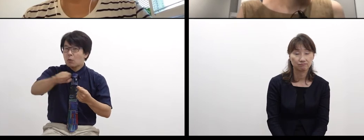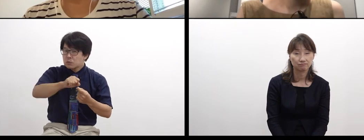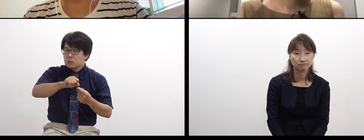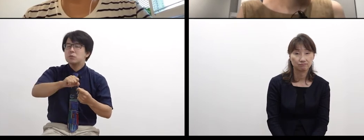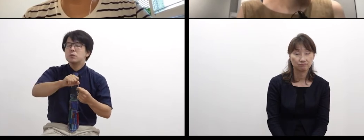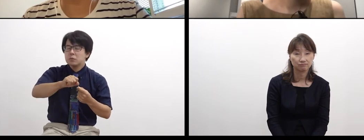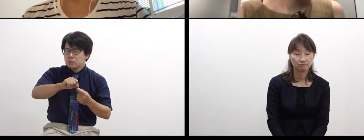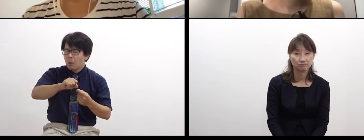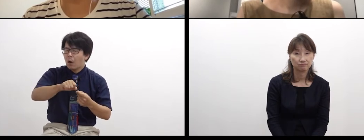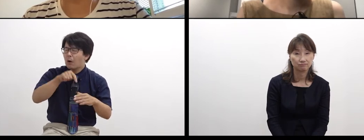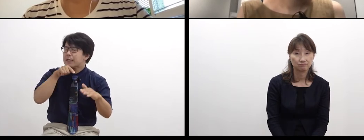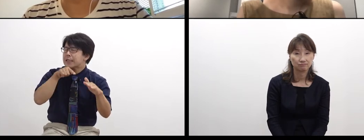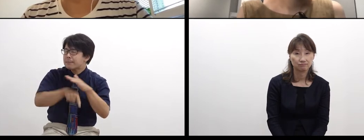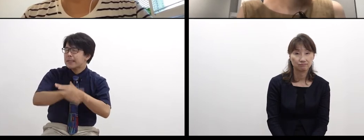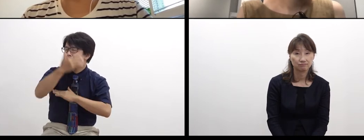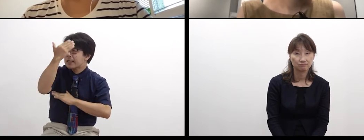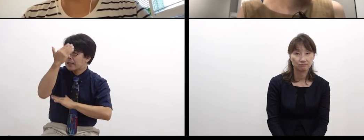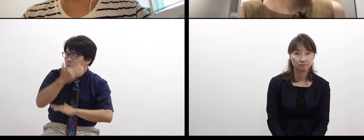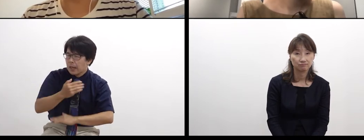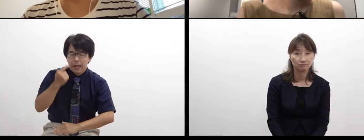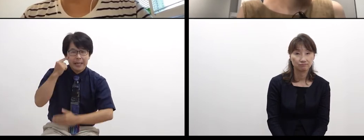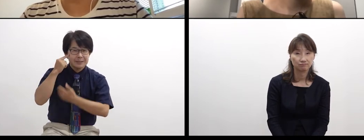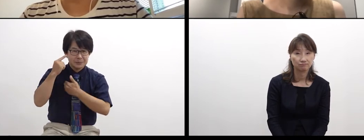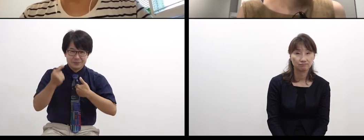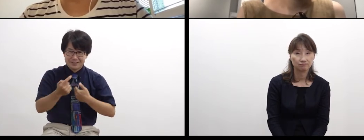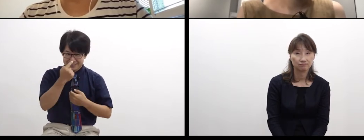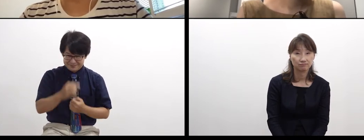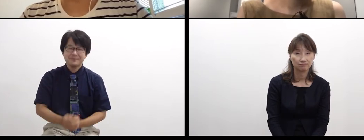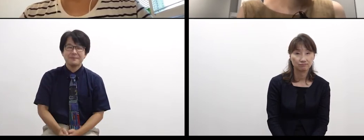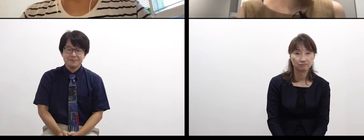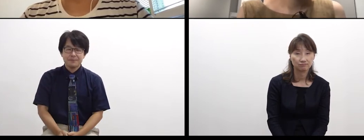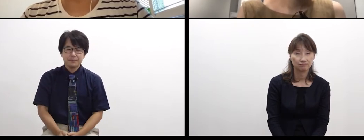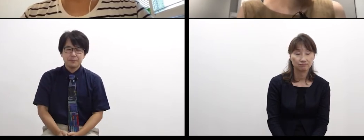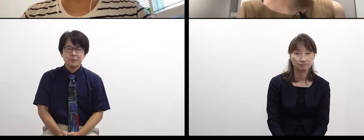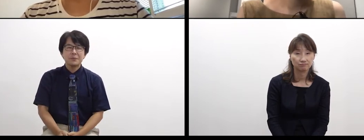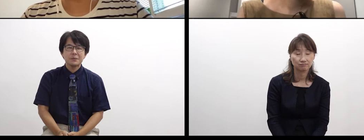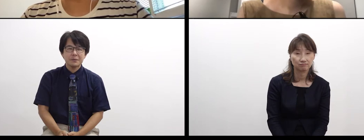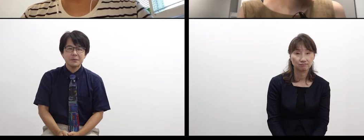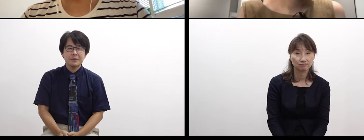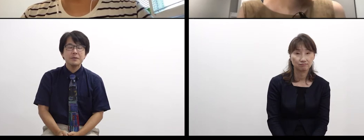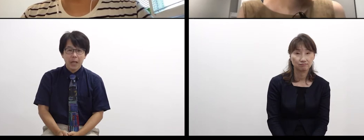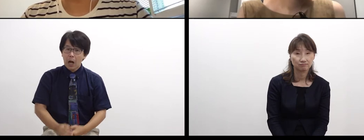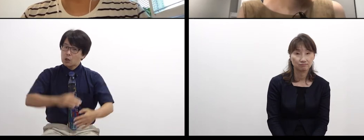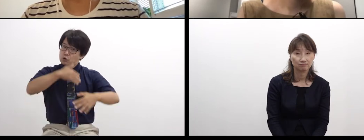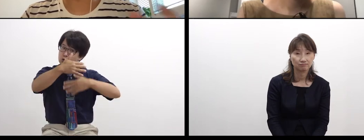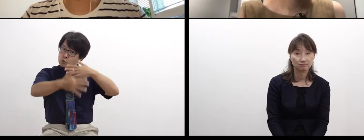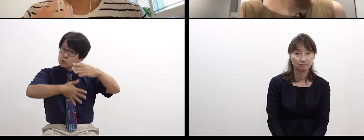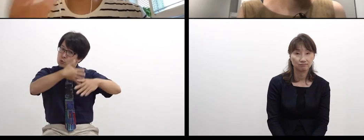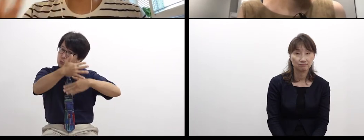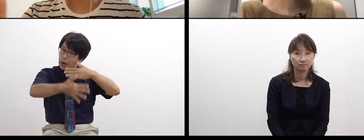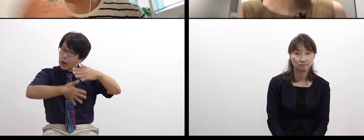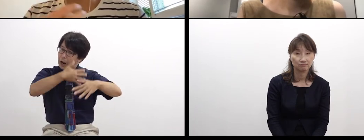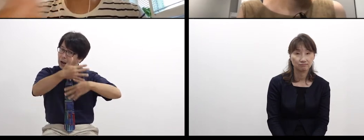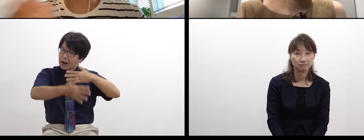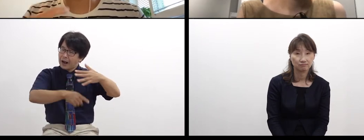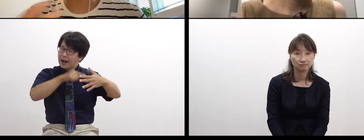and slow communication. I think there are some differences